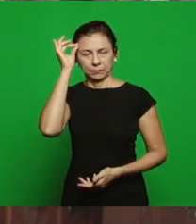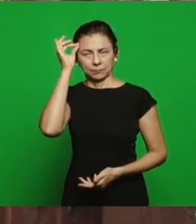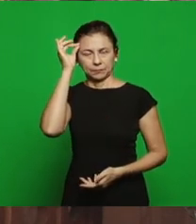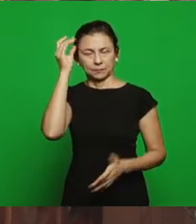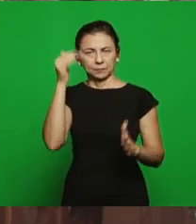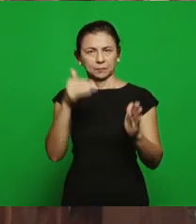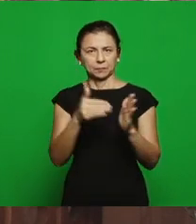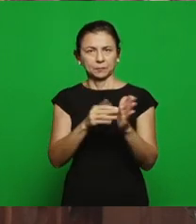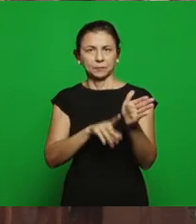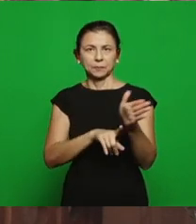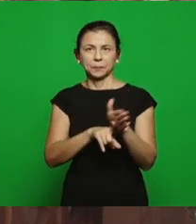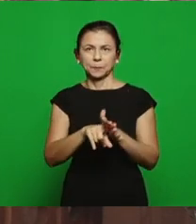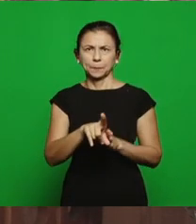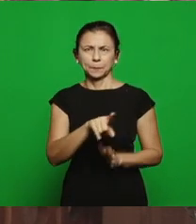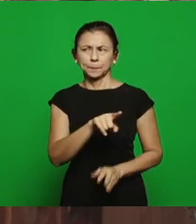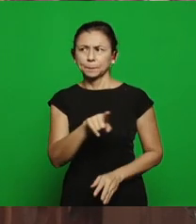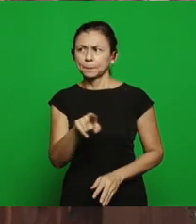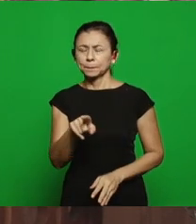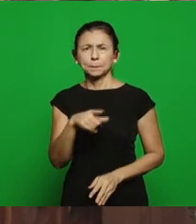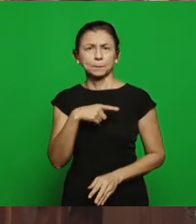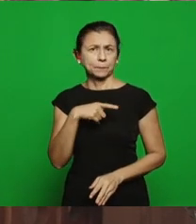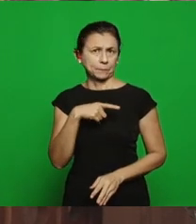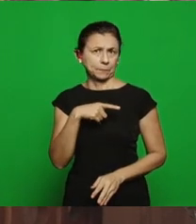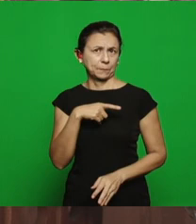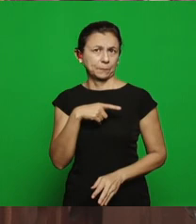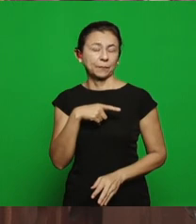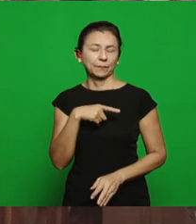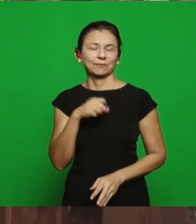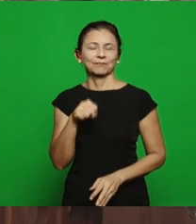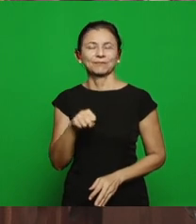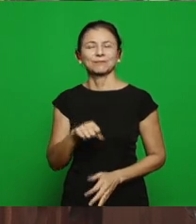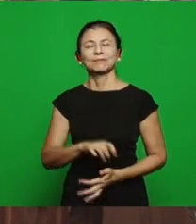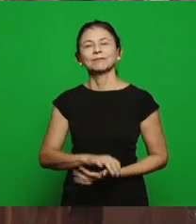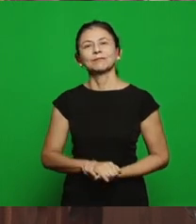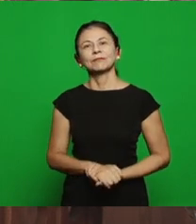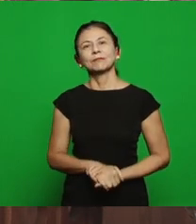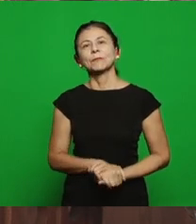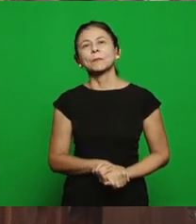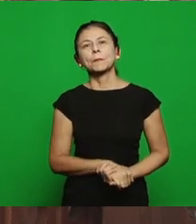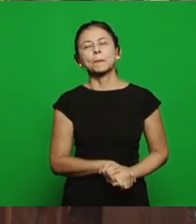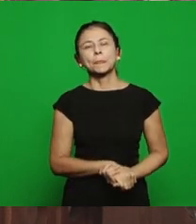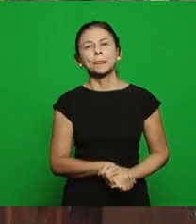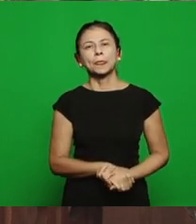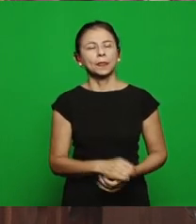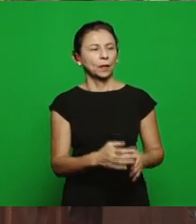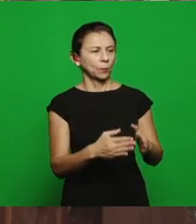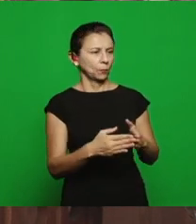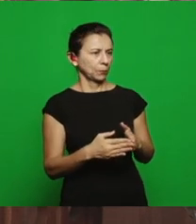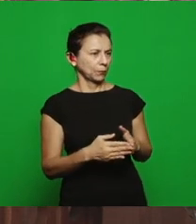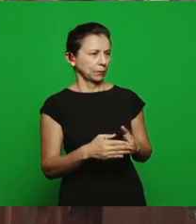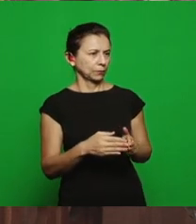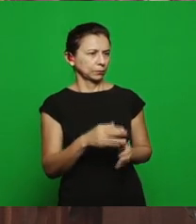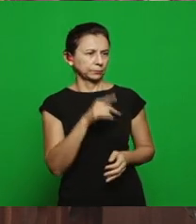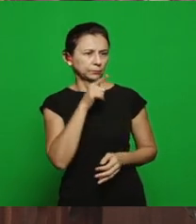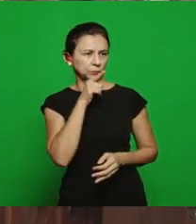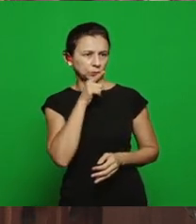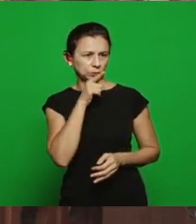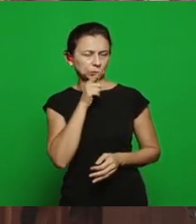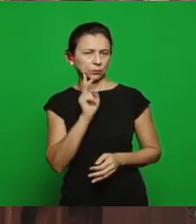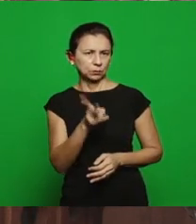question, do you have? Gilson complete, please